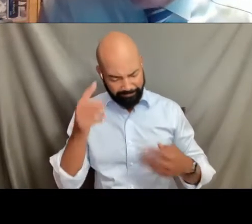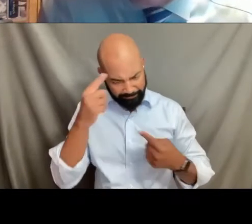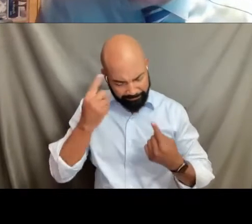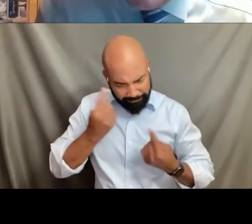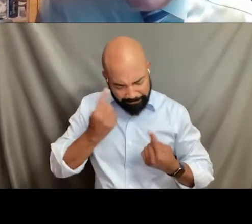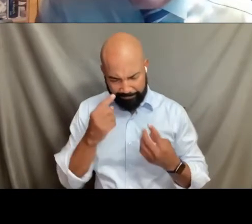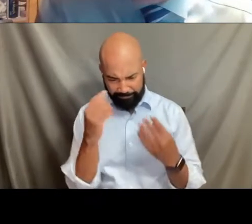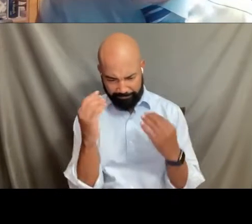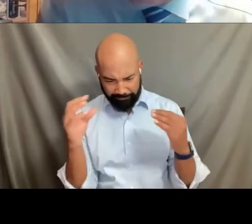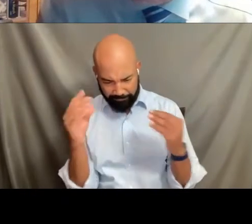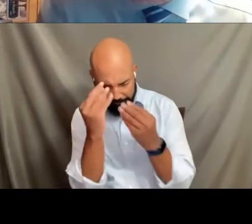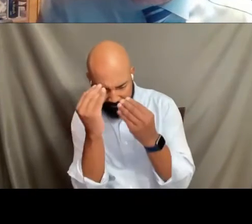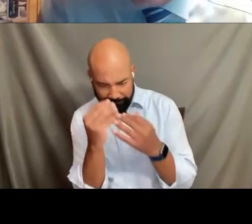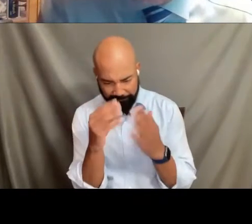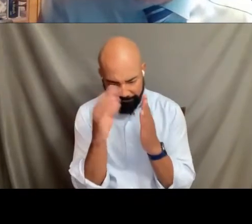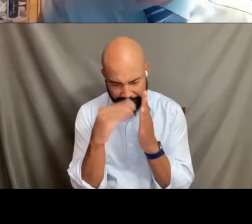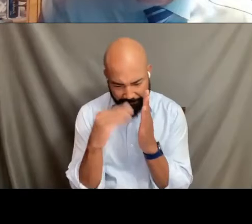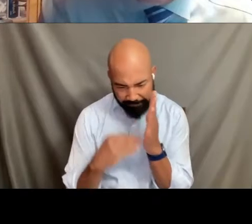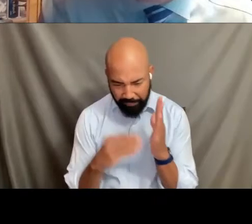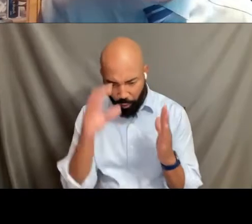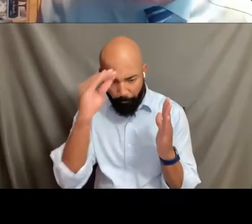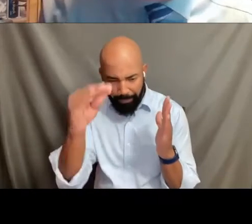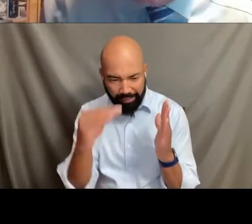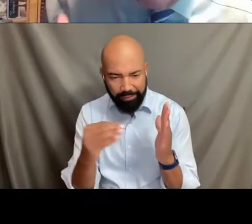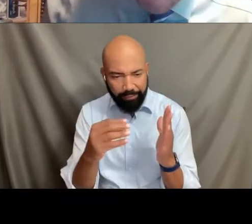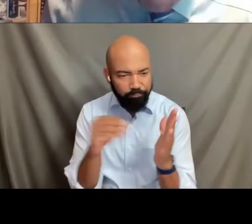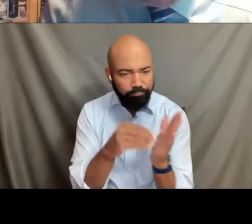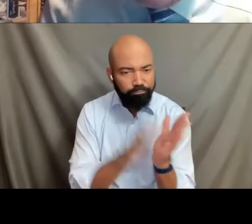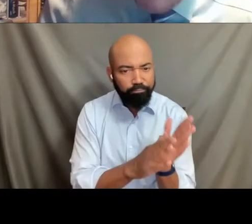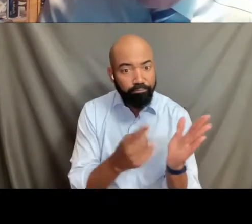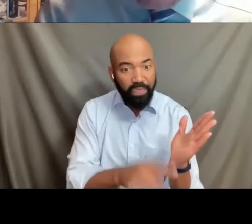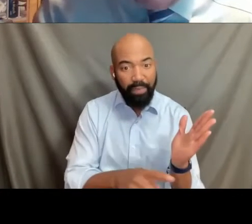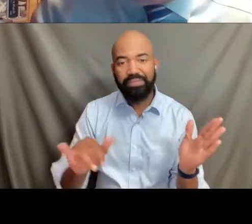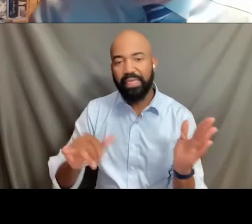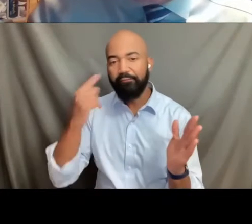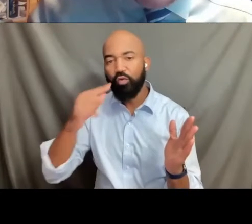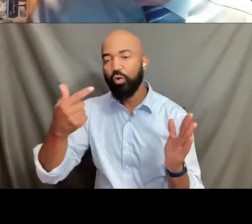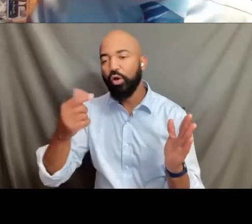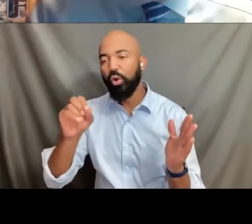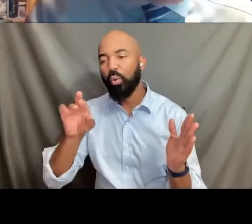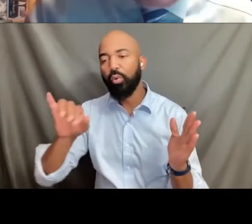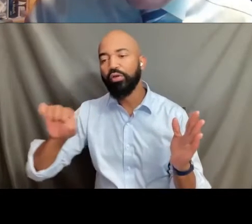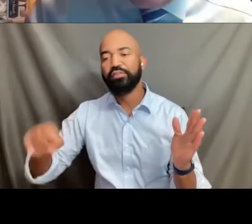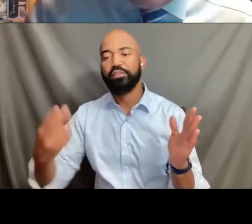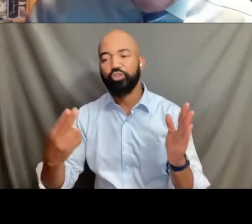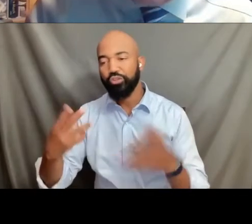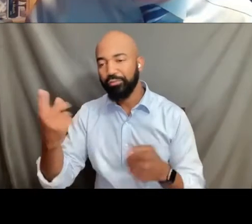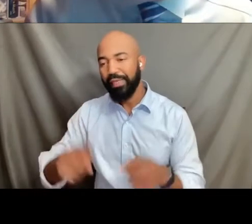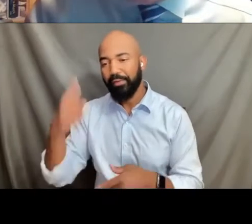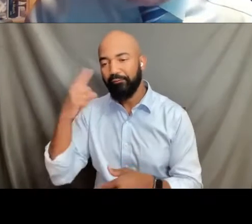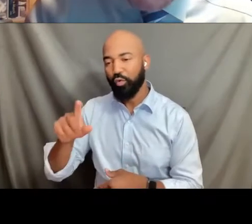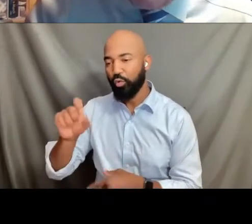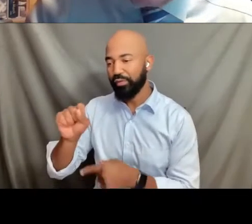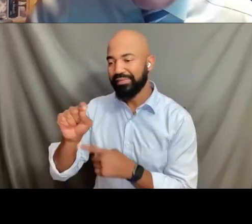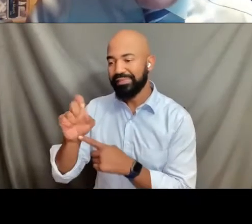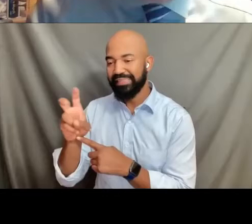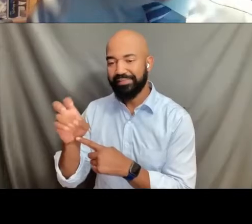by Justice Gorsuch in his opinion in Stevens. And so again, a real affirmation tonight of a very recent case, weeks old